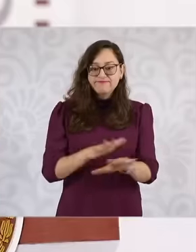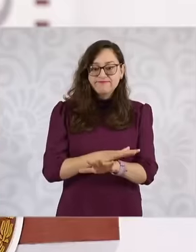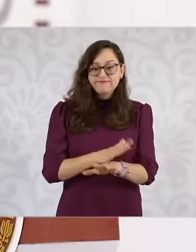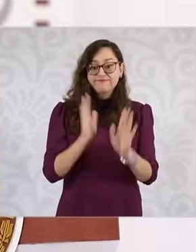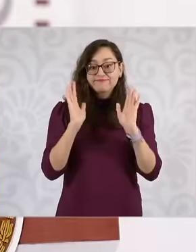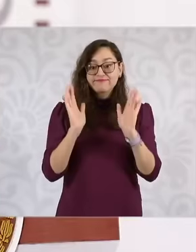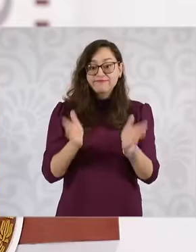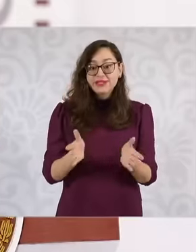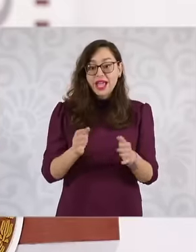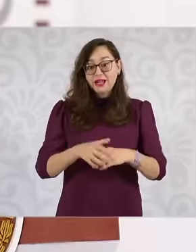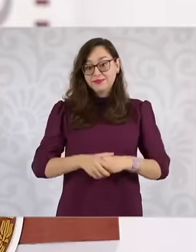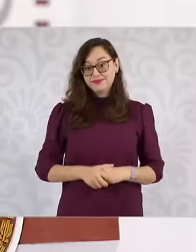It is already part of the